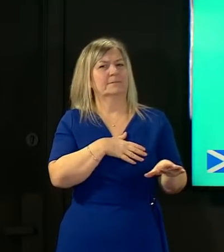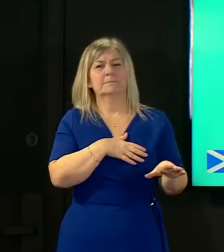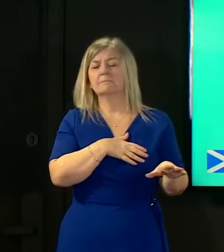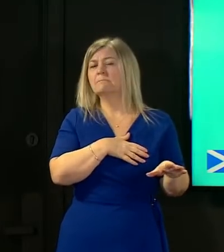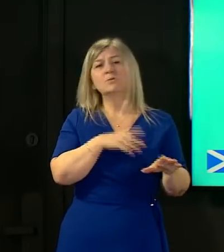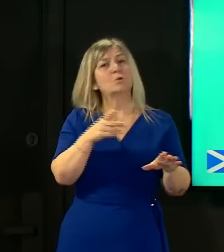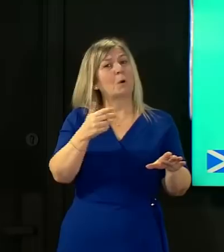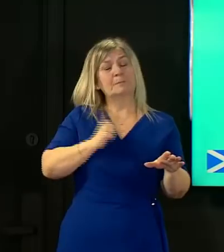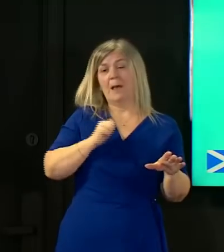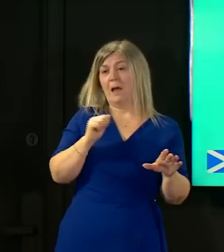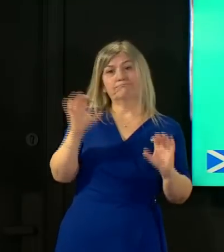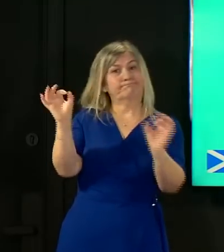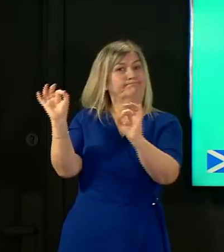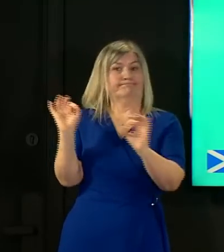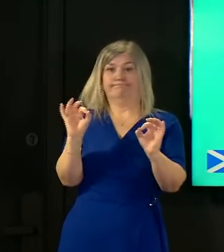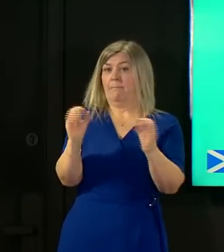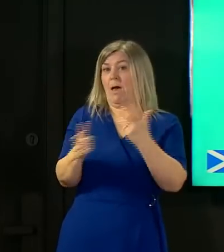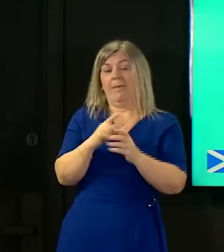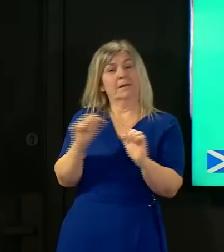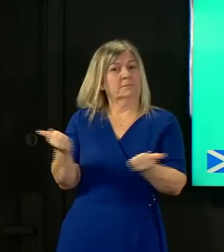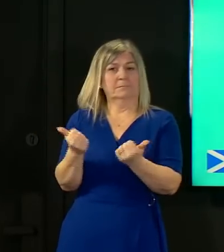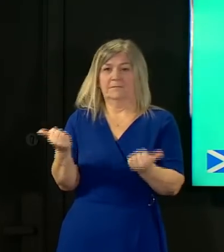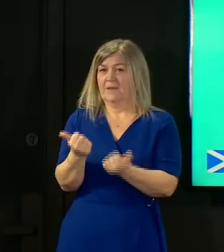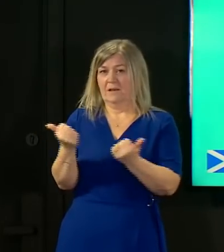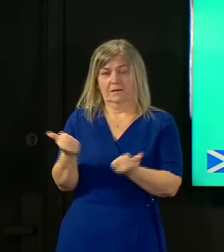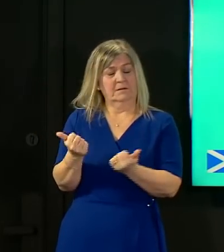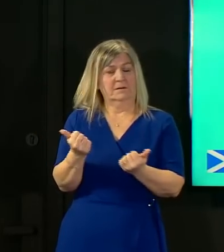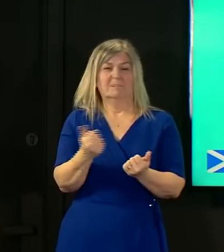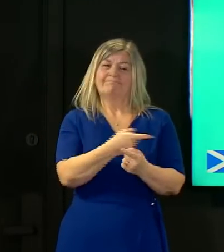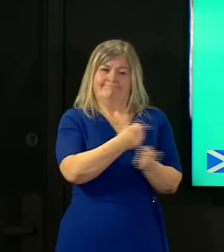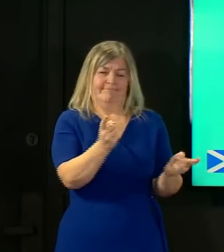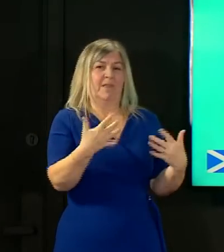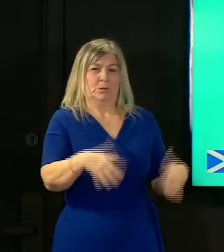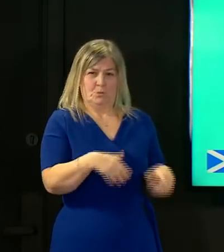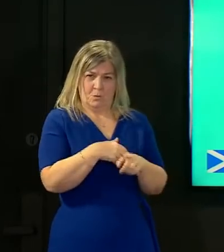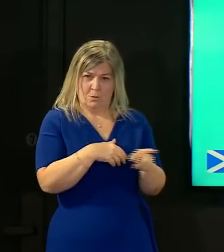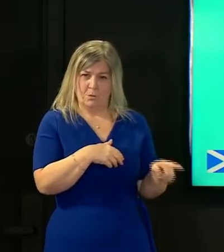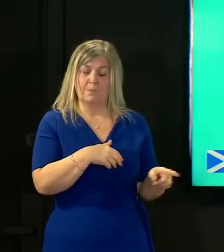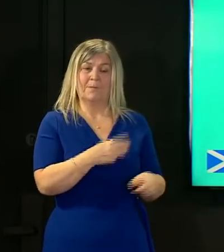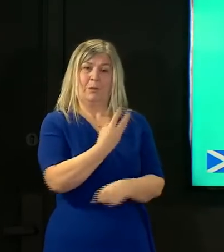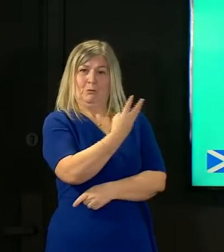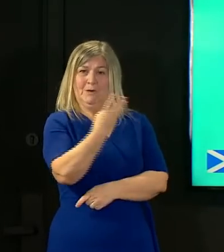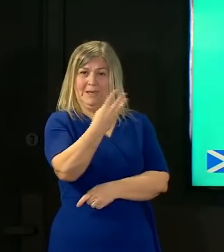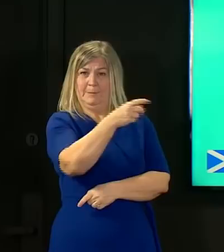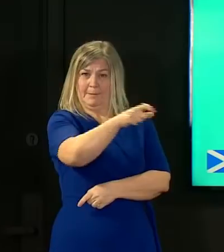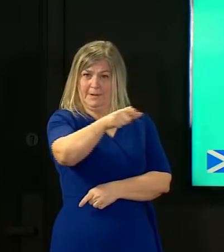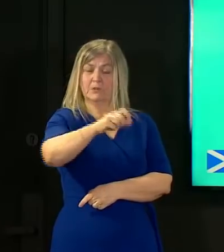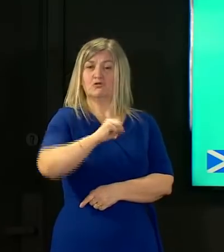further cases involving this variant of concern at this time the three scottish cases along with